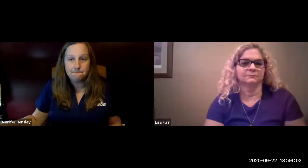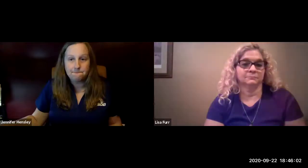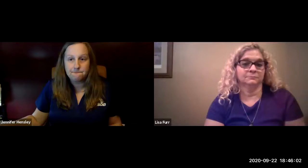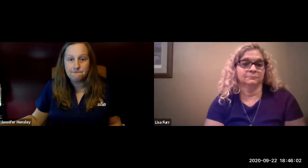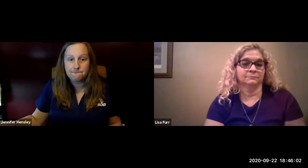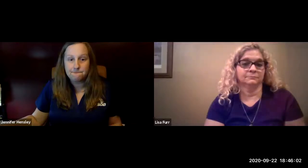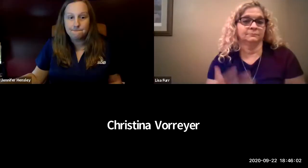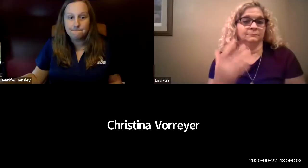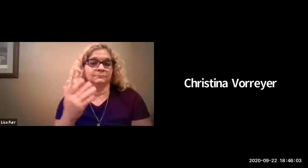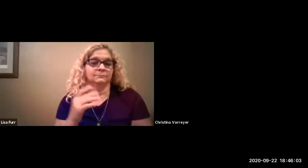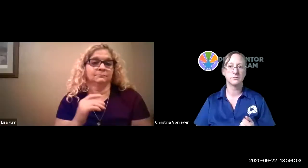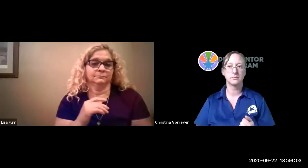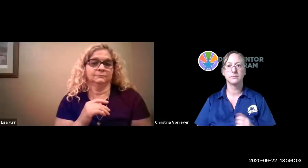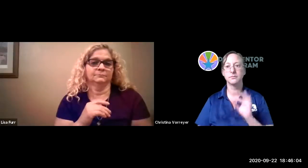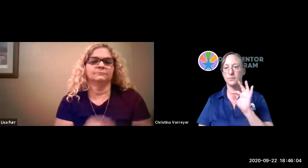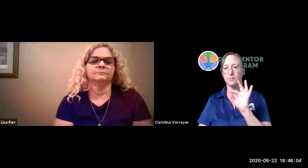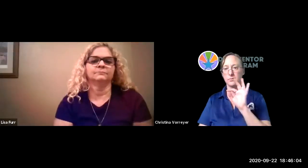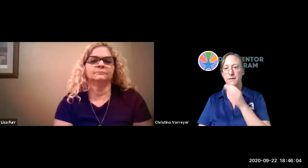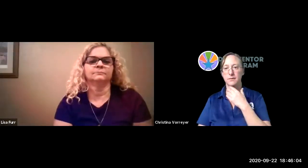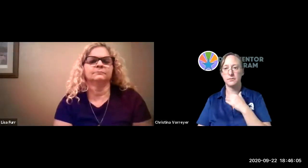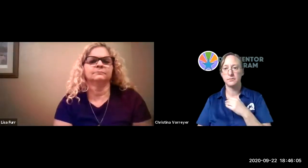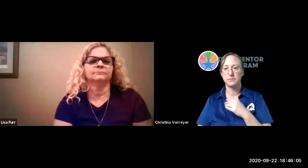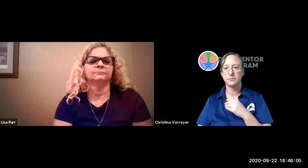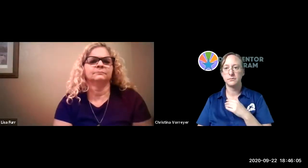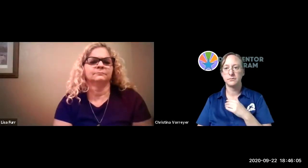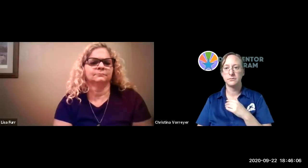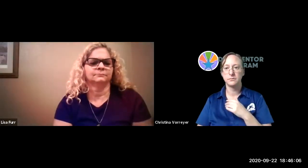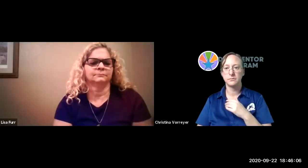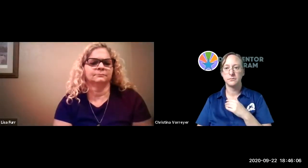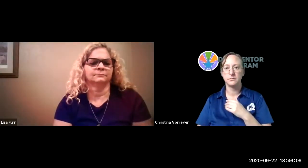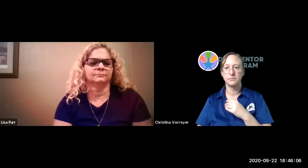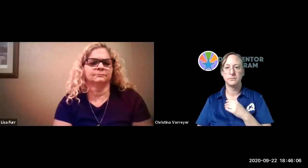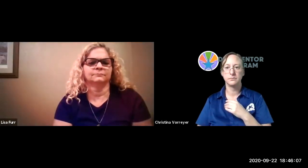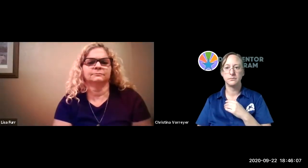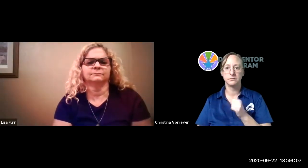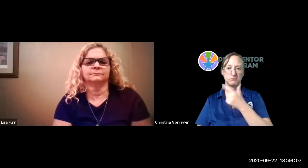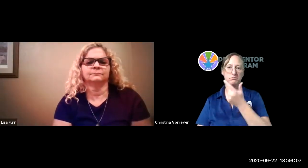certified okay great